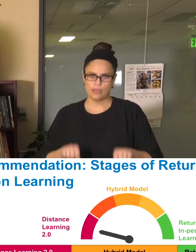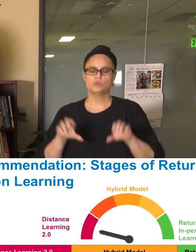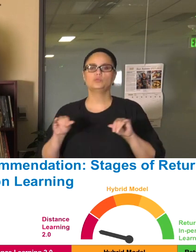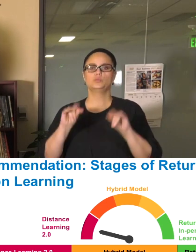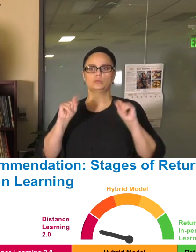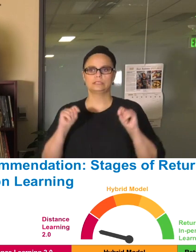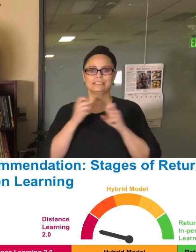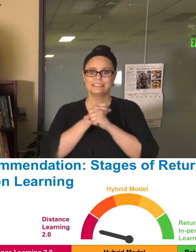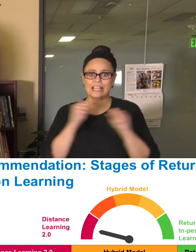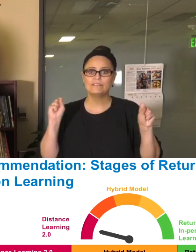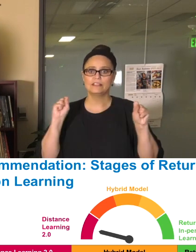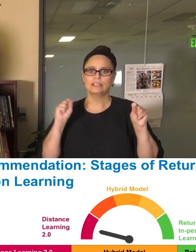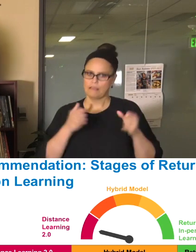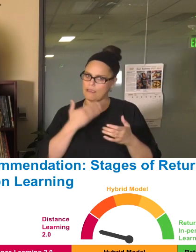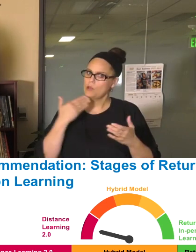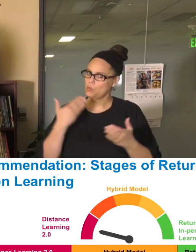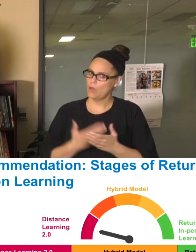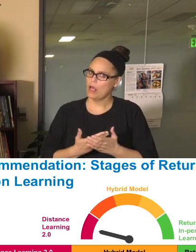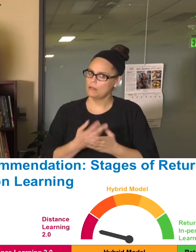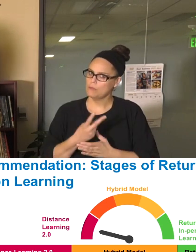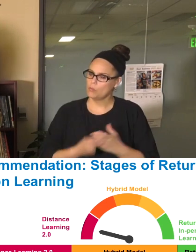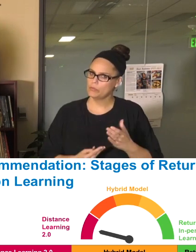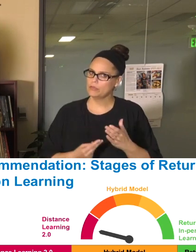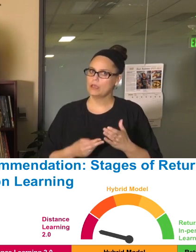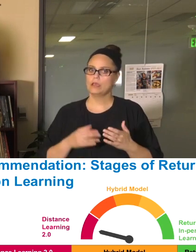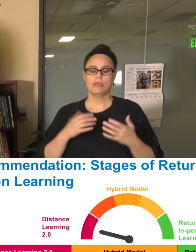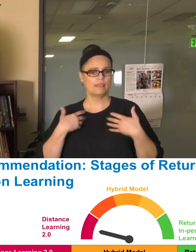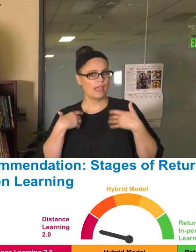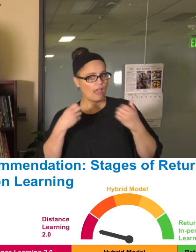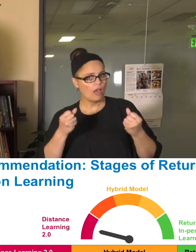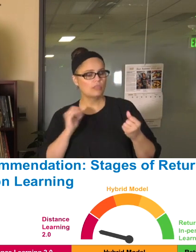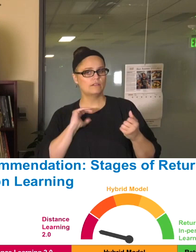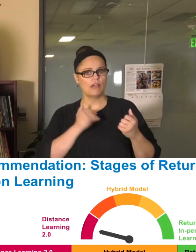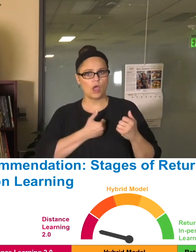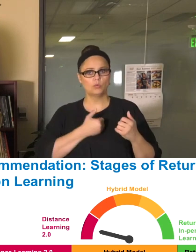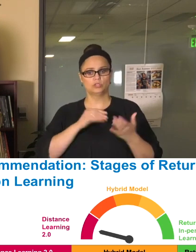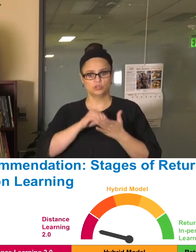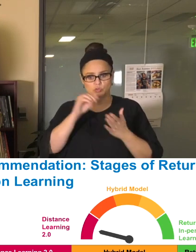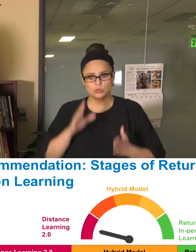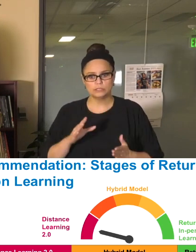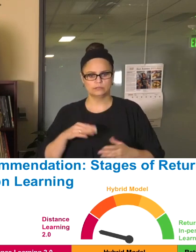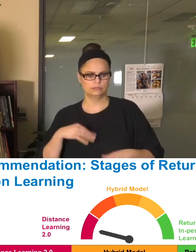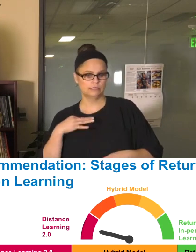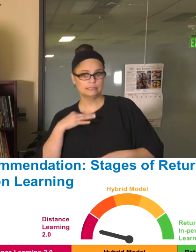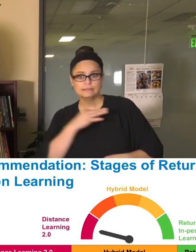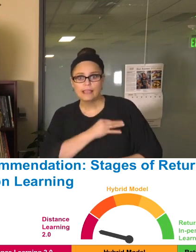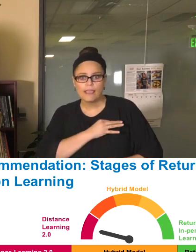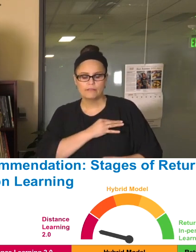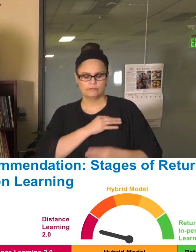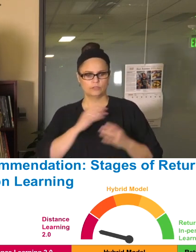and the health of our students and staff, the health of our community has to play the most prominent role in that.